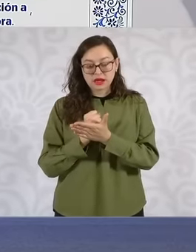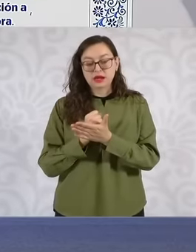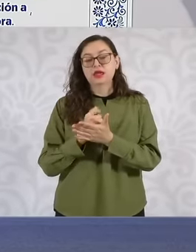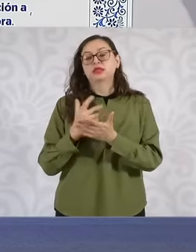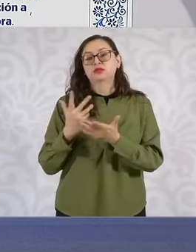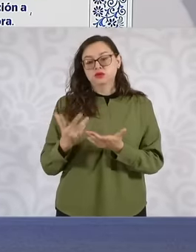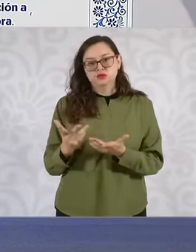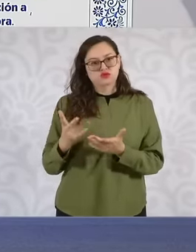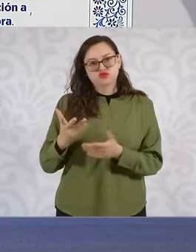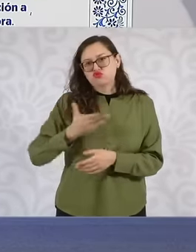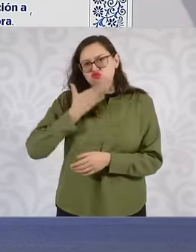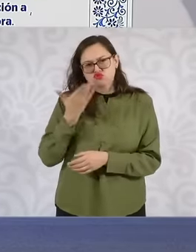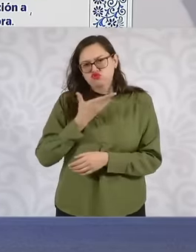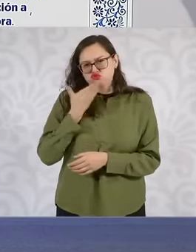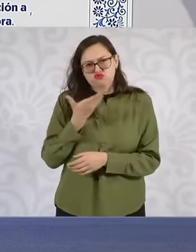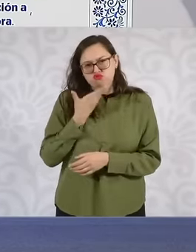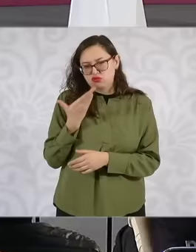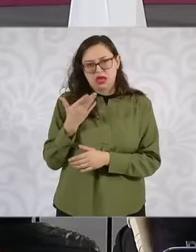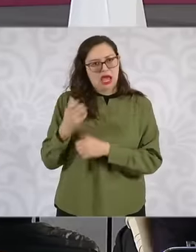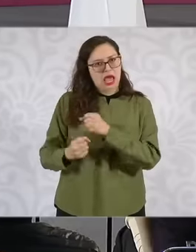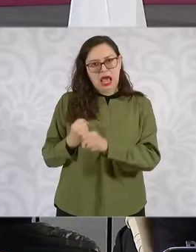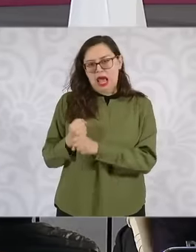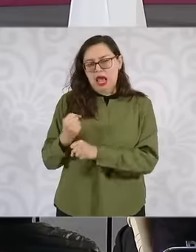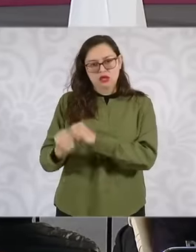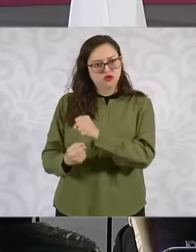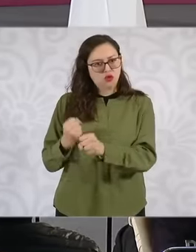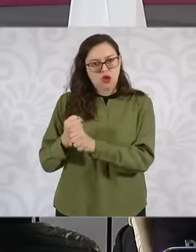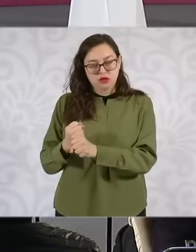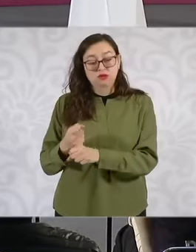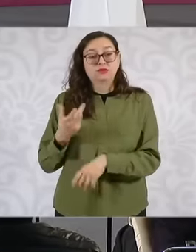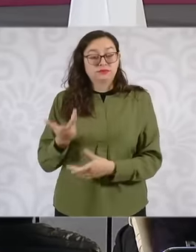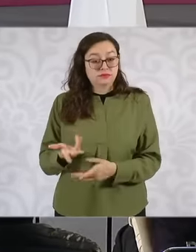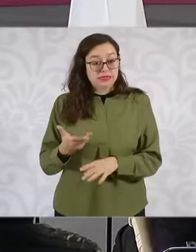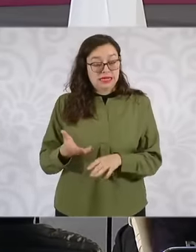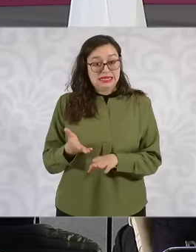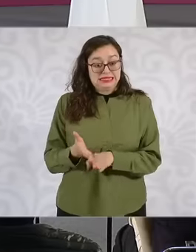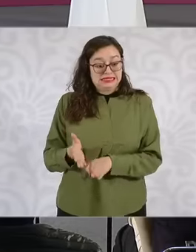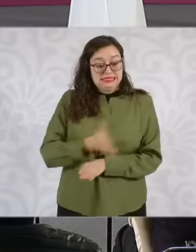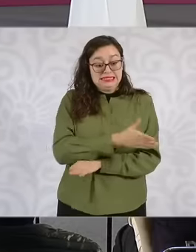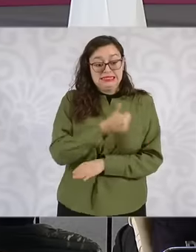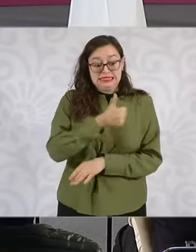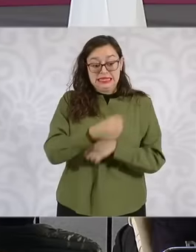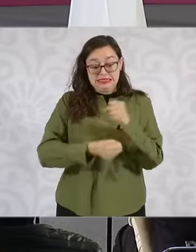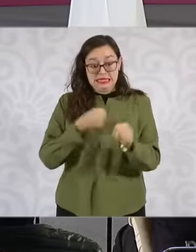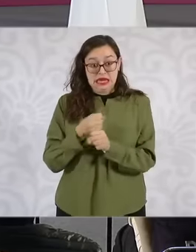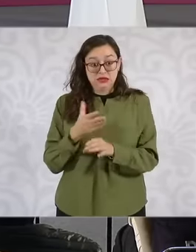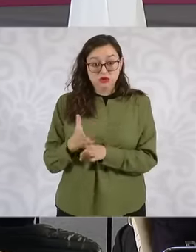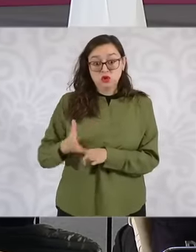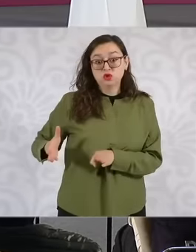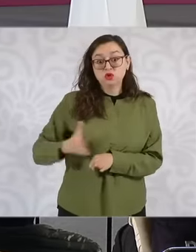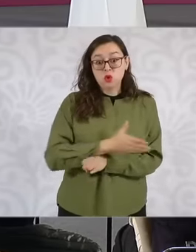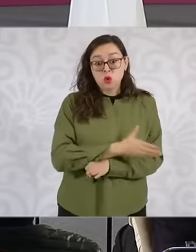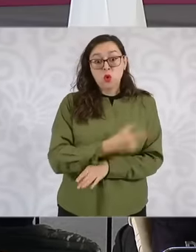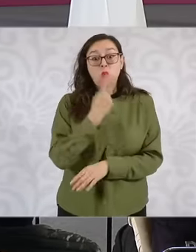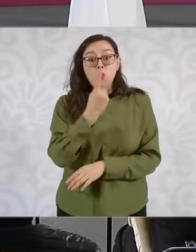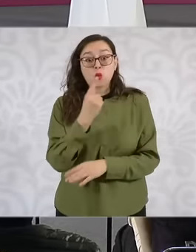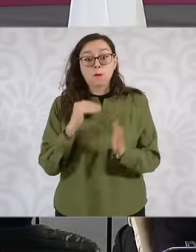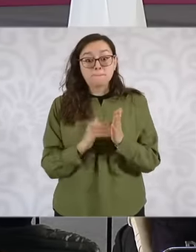the last six-year period, there were more or less 1 million credits in the 6 years We are estimating an